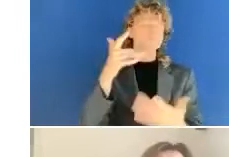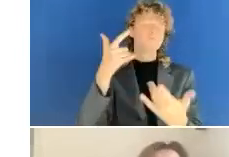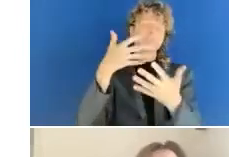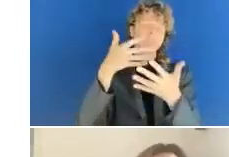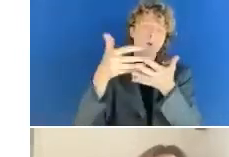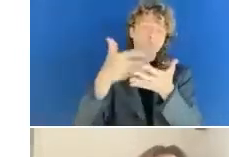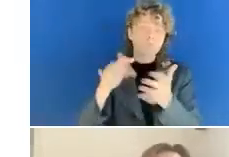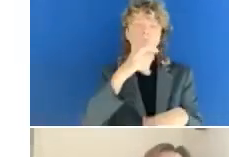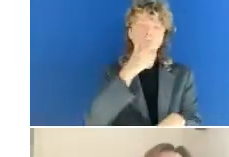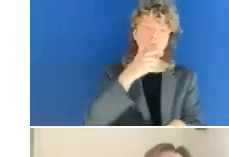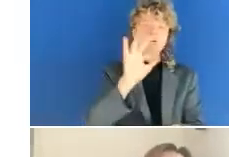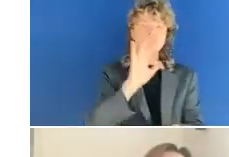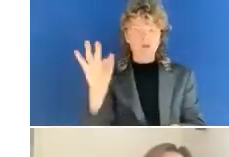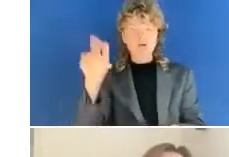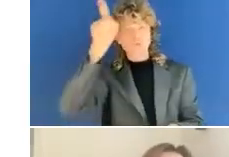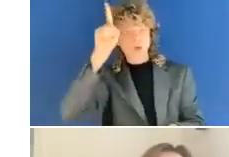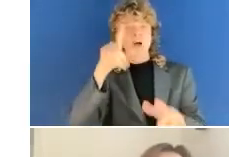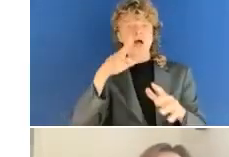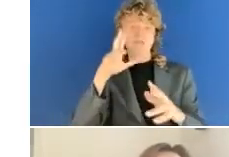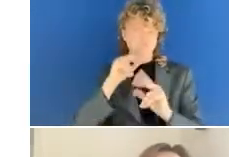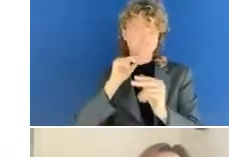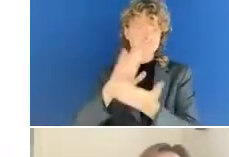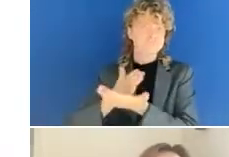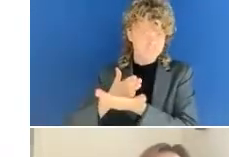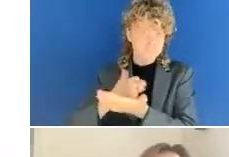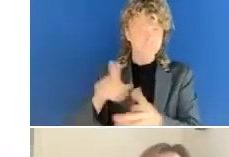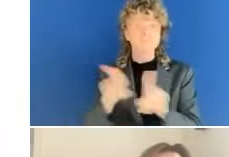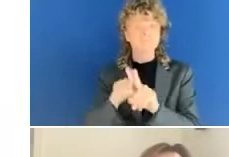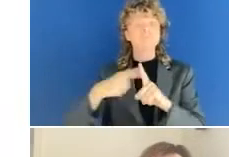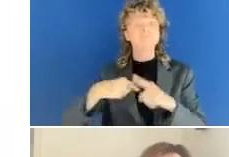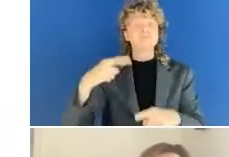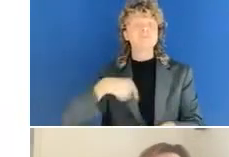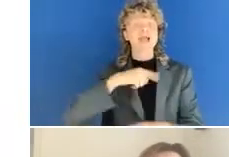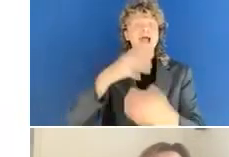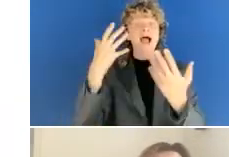Who, again, has generously offered to live caption this event in Czech.